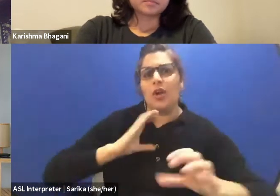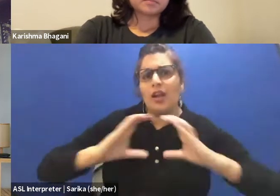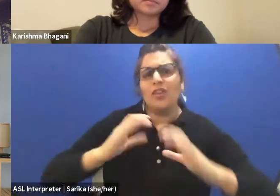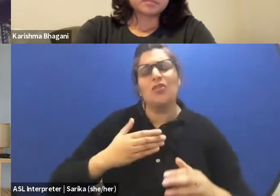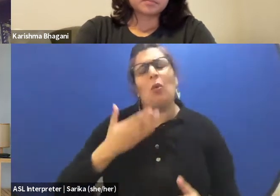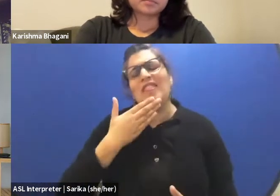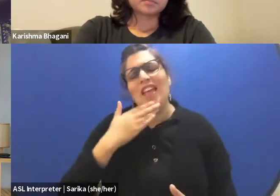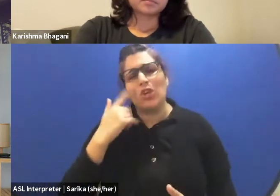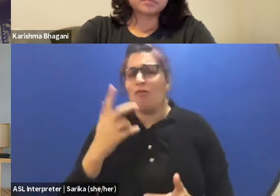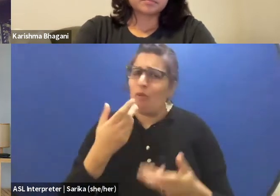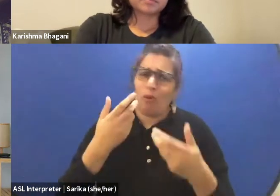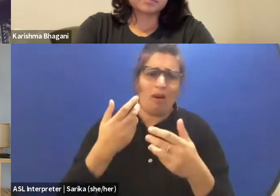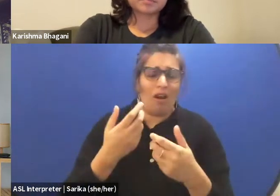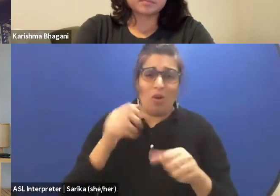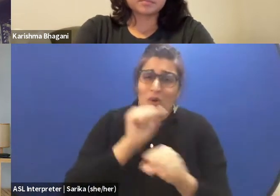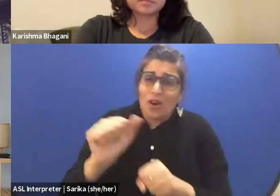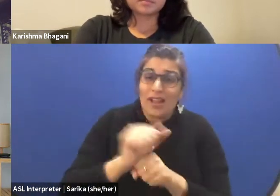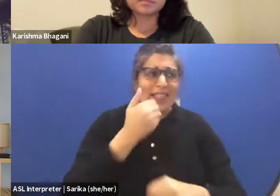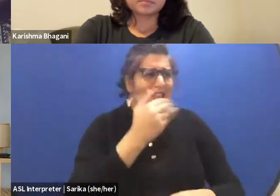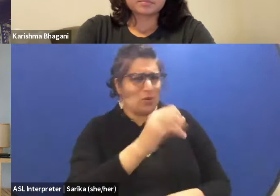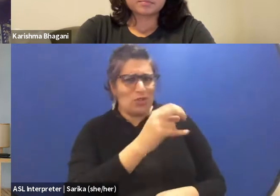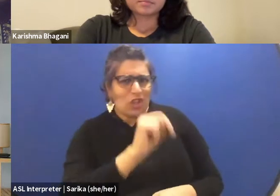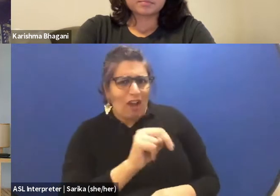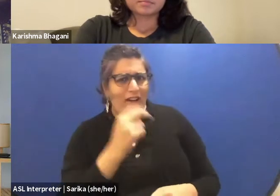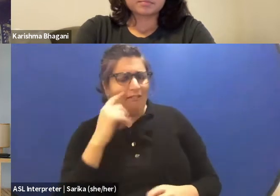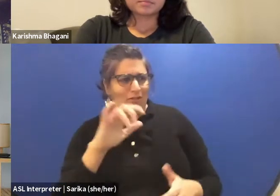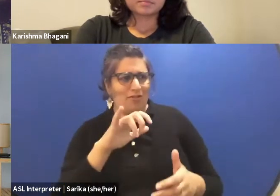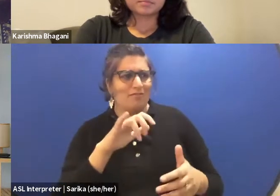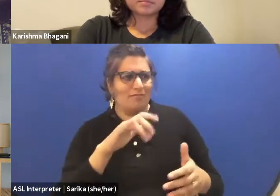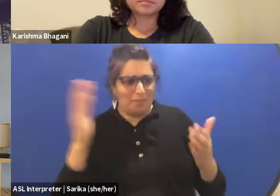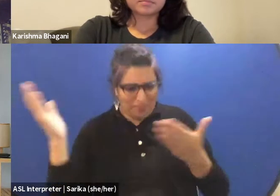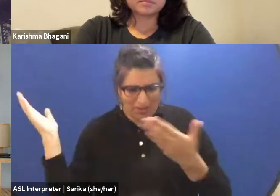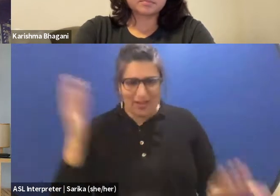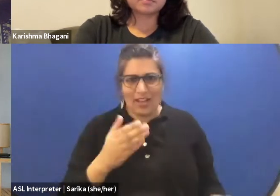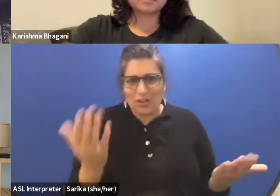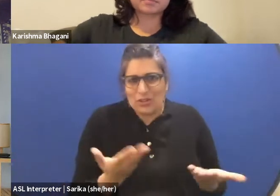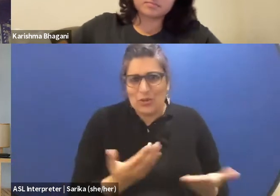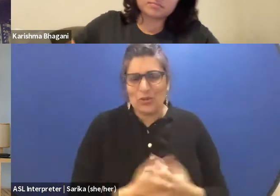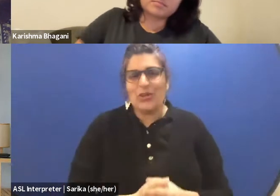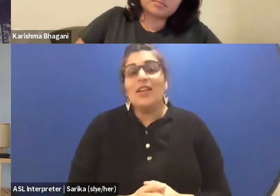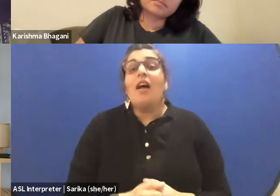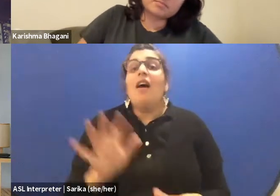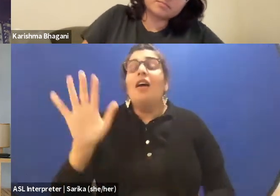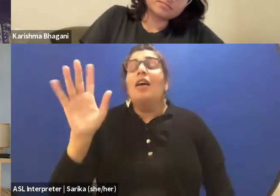And thanks to John for being here too, to help you through that process. Both of you are really touching on interesting ideas here,